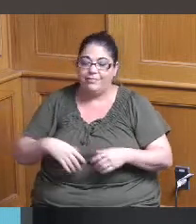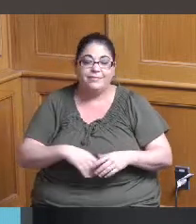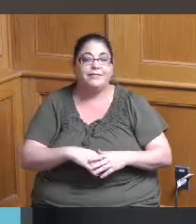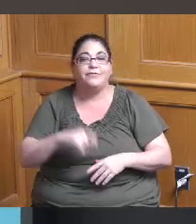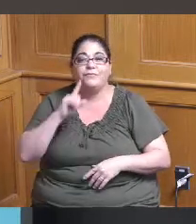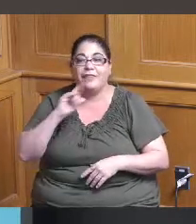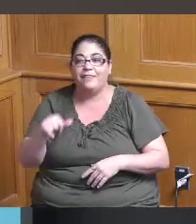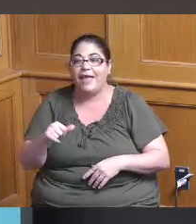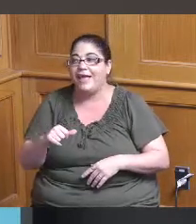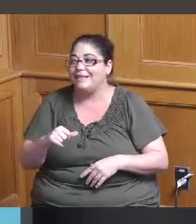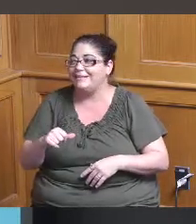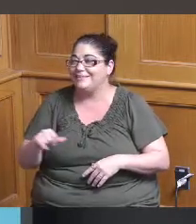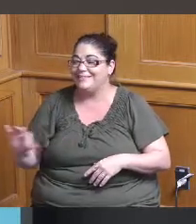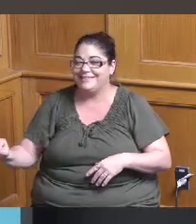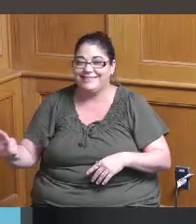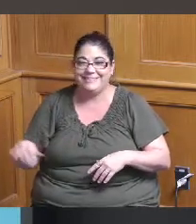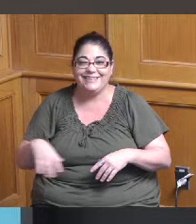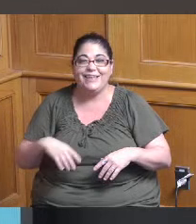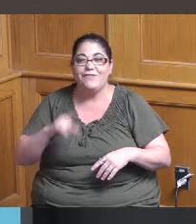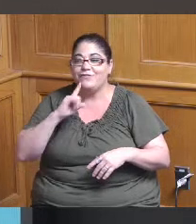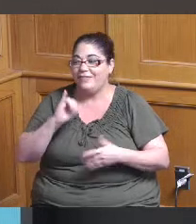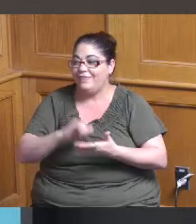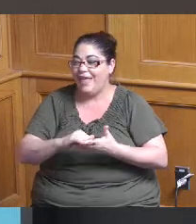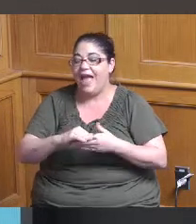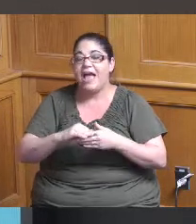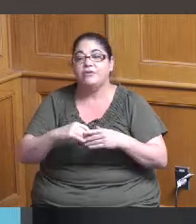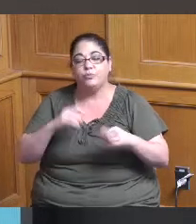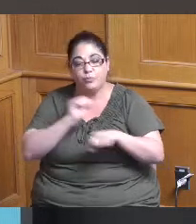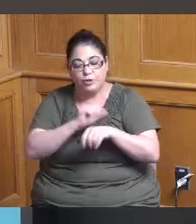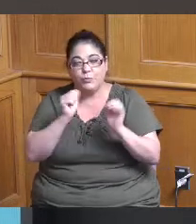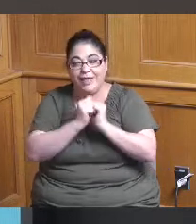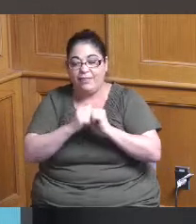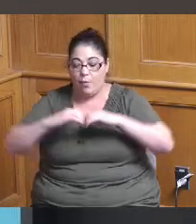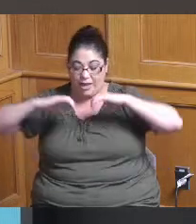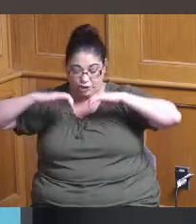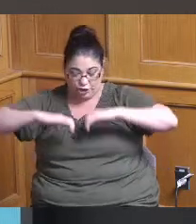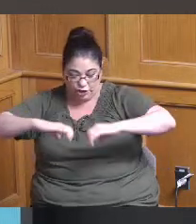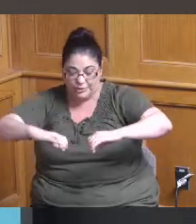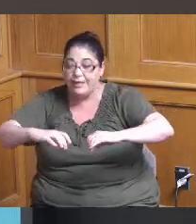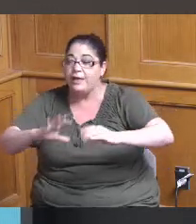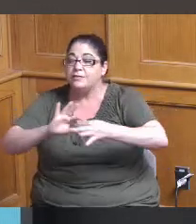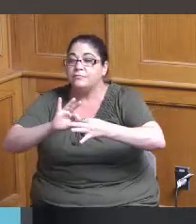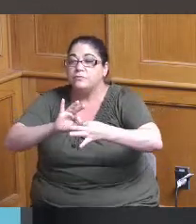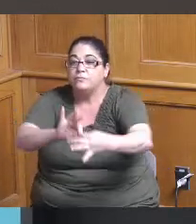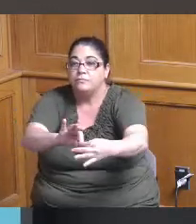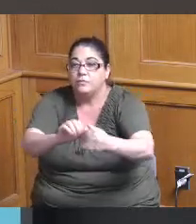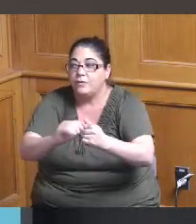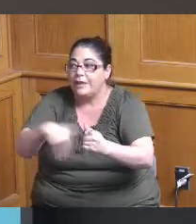plan once again with Woodlawn to help create that gateway area between the two communities along